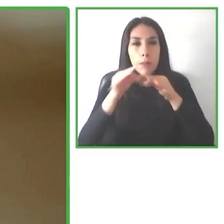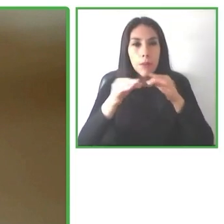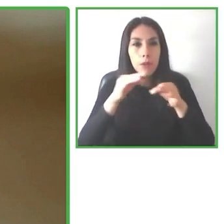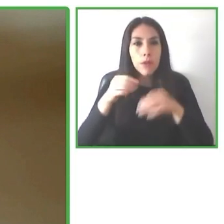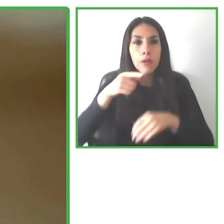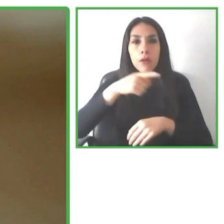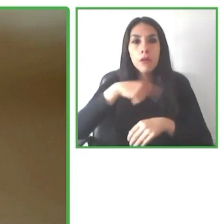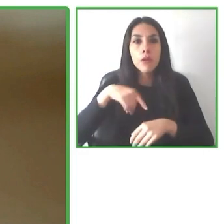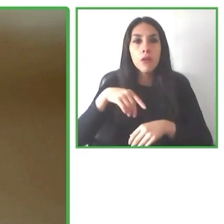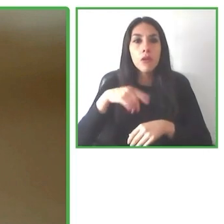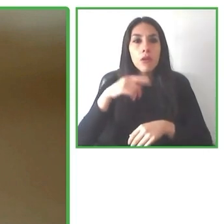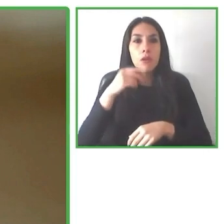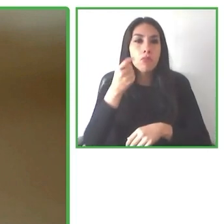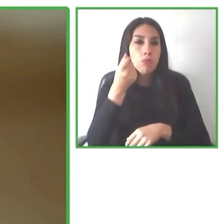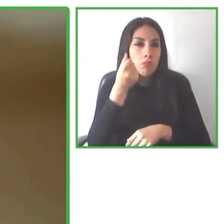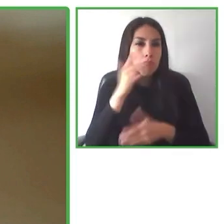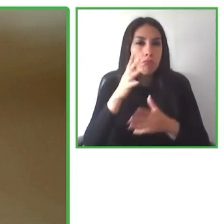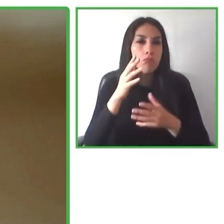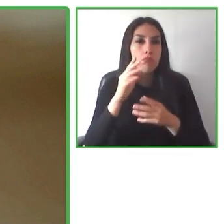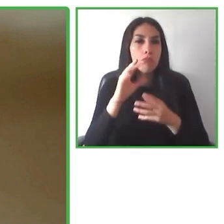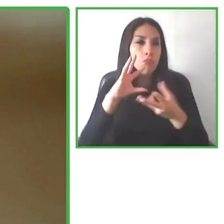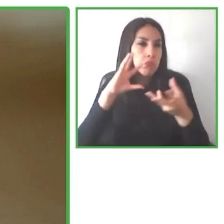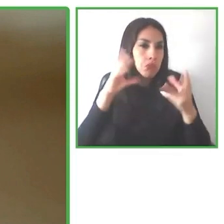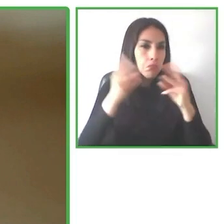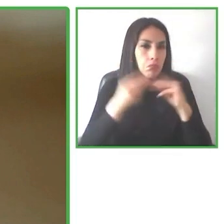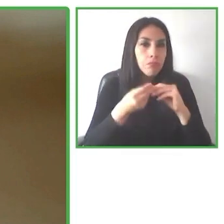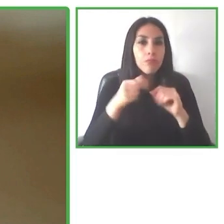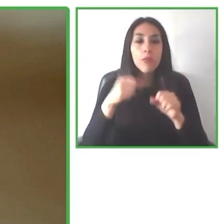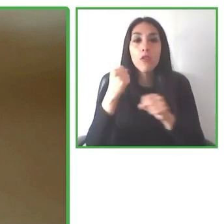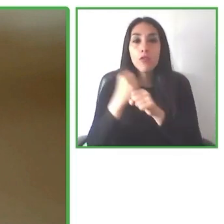We have more than 117,000